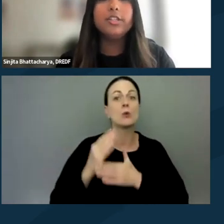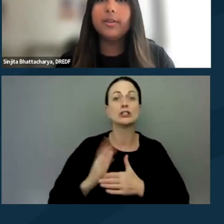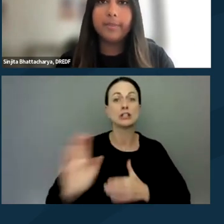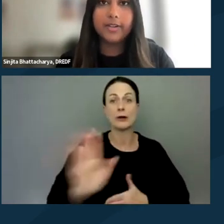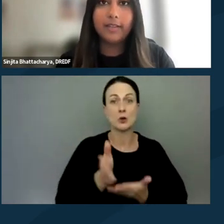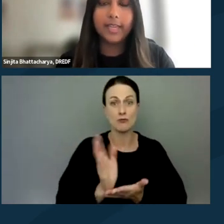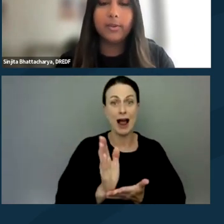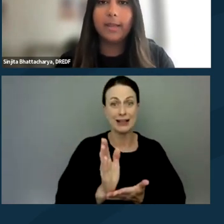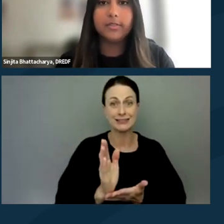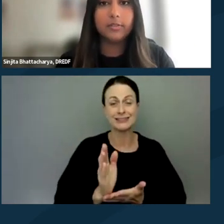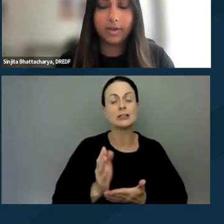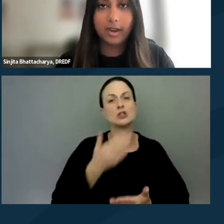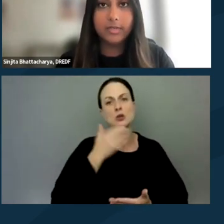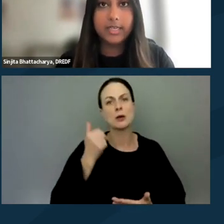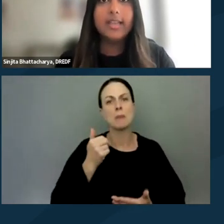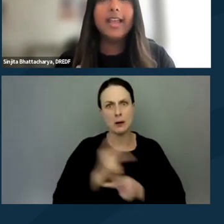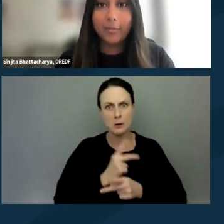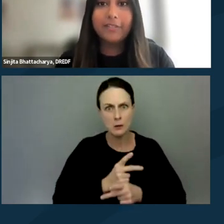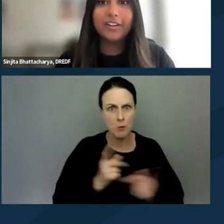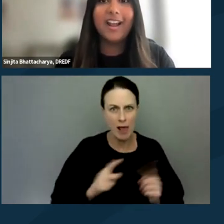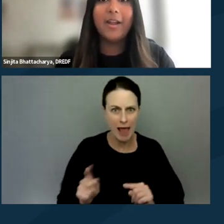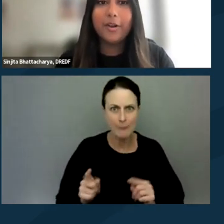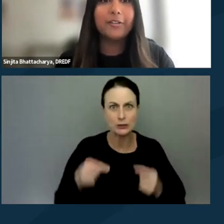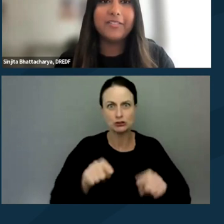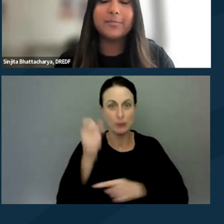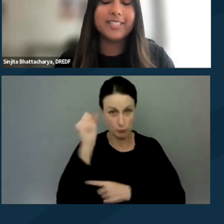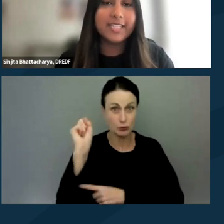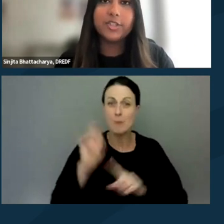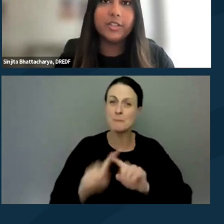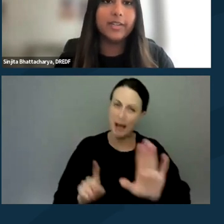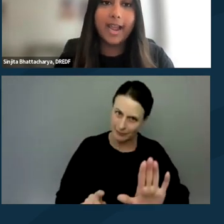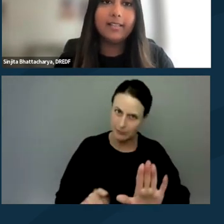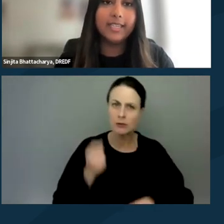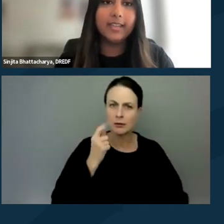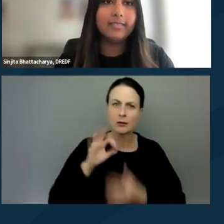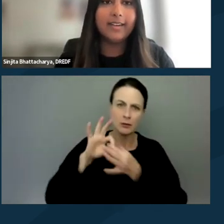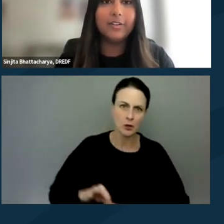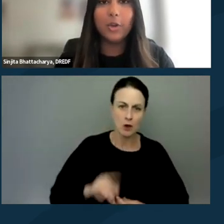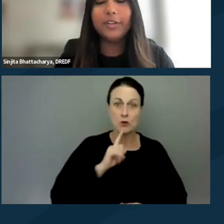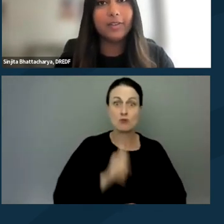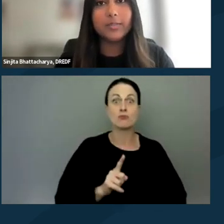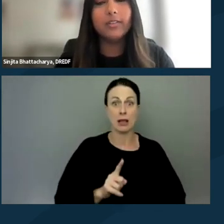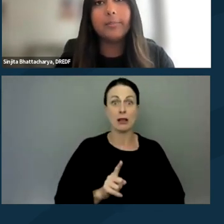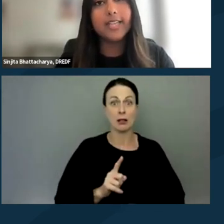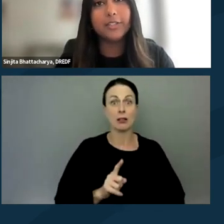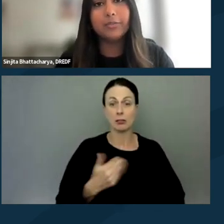so you can better navigate what happens on the ground. However, I wanna ground this presentation in the reality that knowing your rights will not protect you